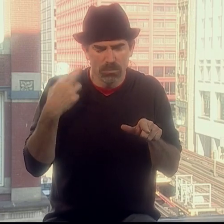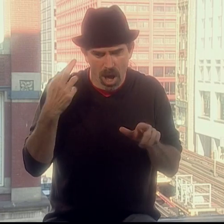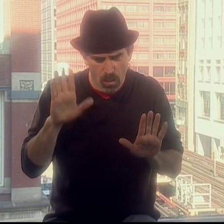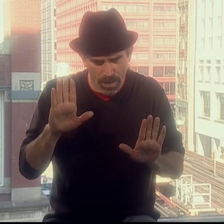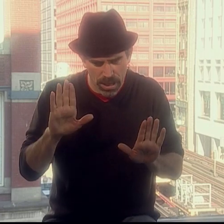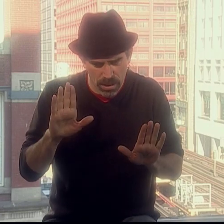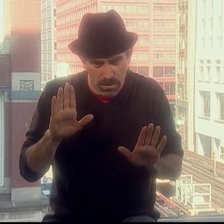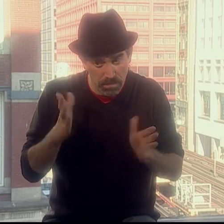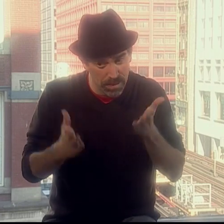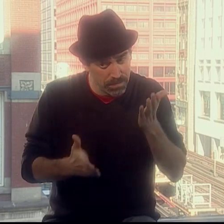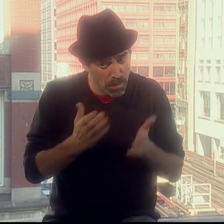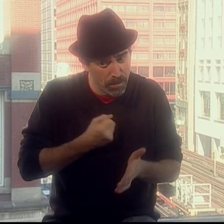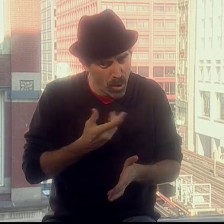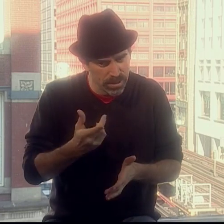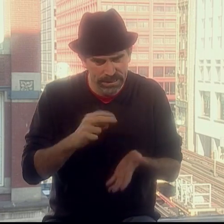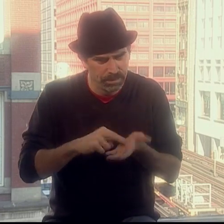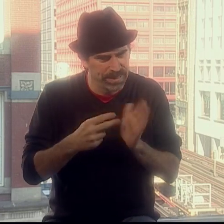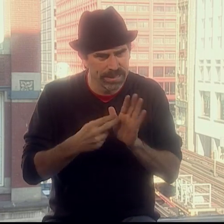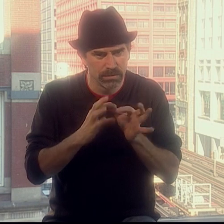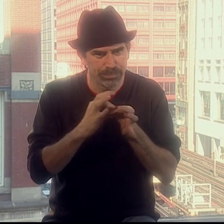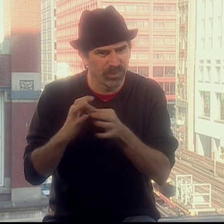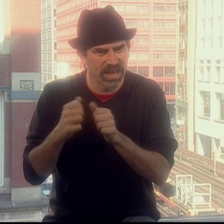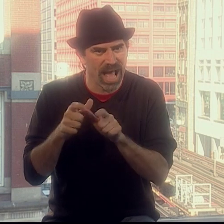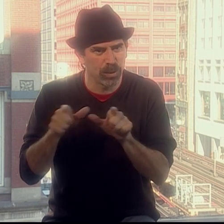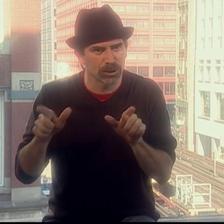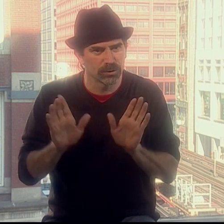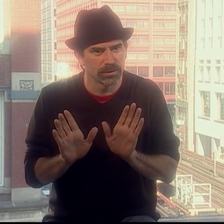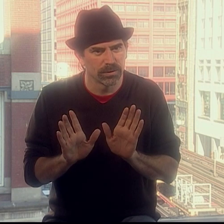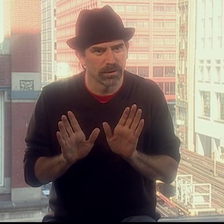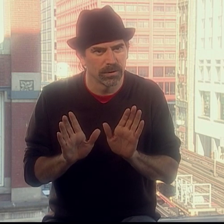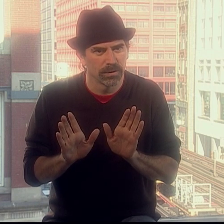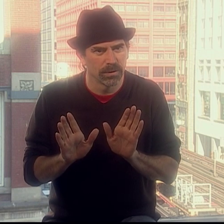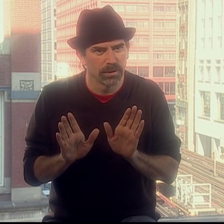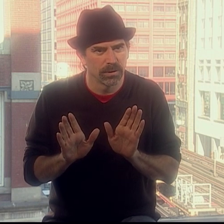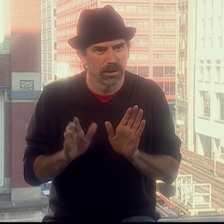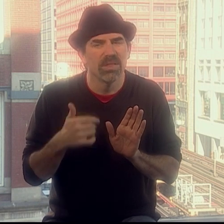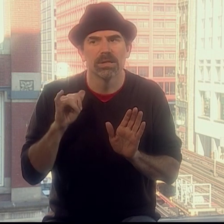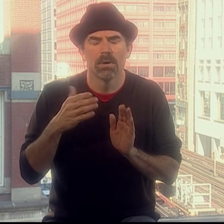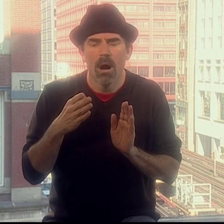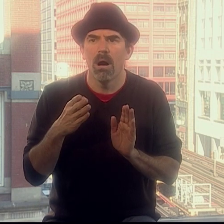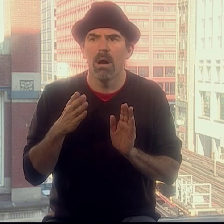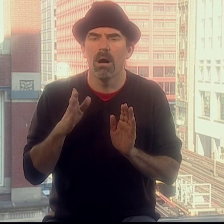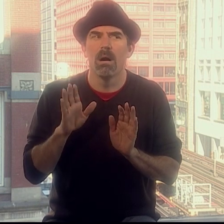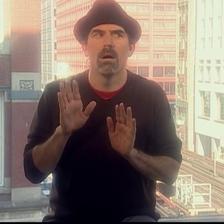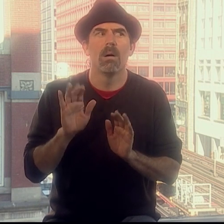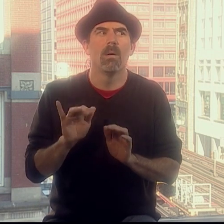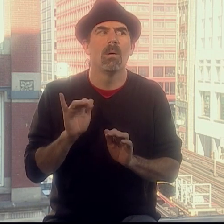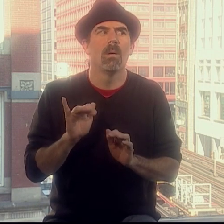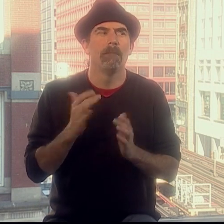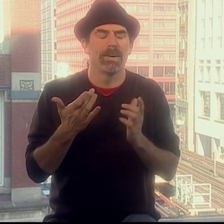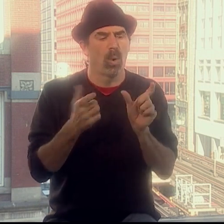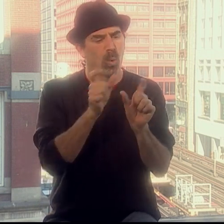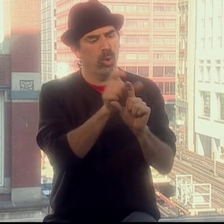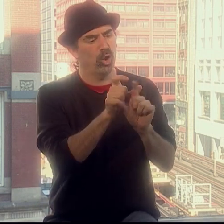"How could that be poetry?" Then I thought, "Wait a minute, "maybe poetry isn't always connected specifically with language.